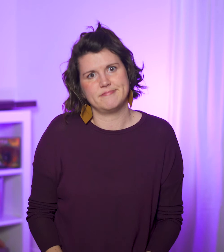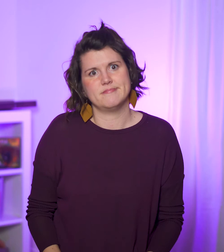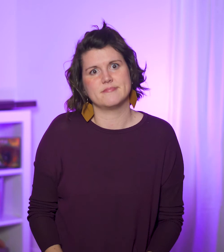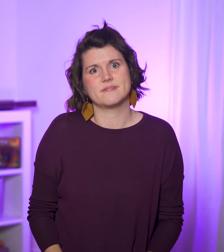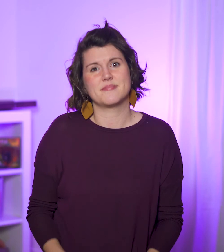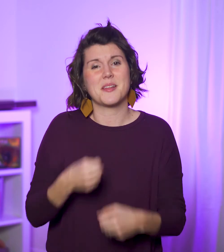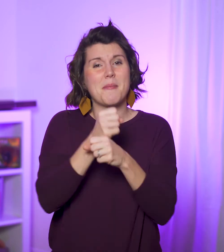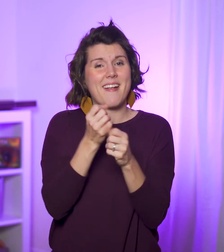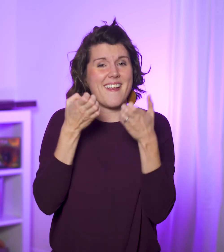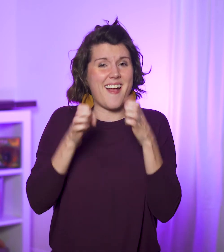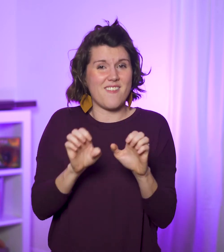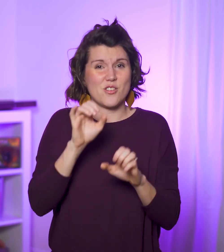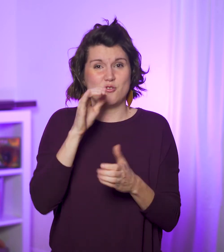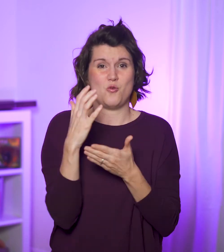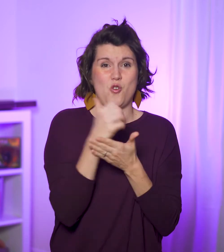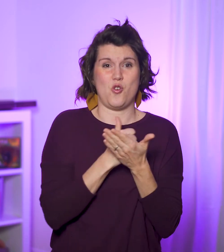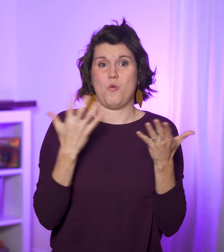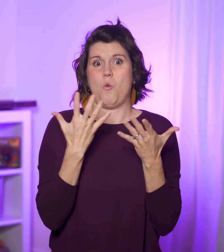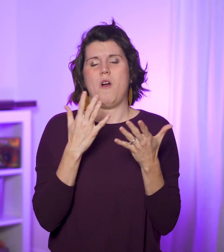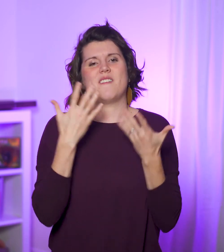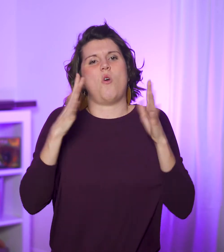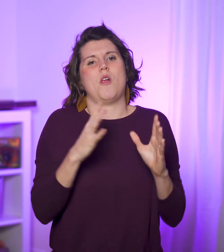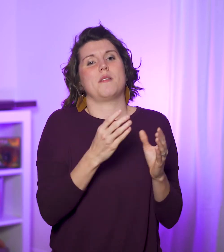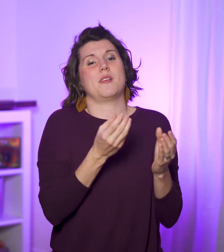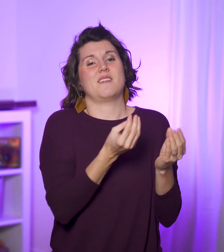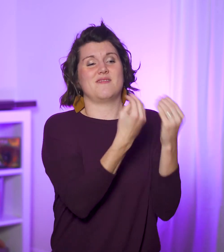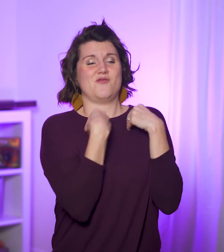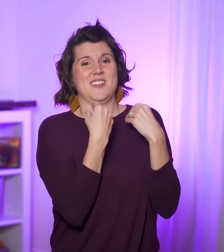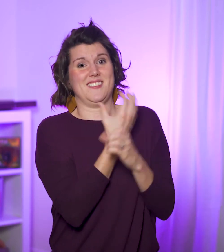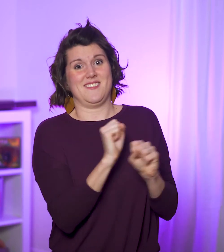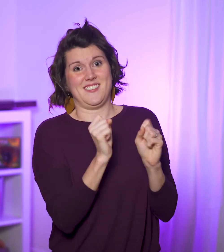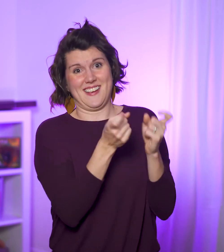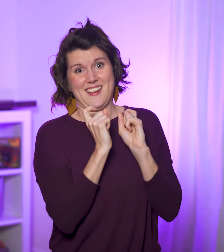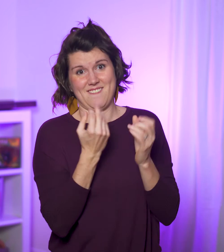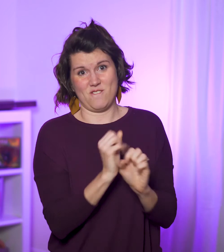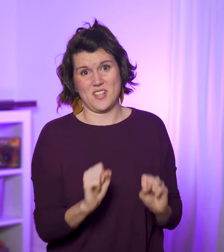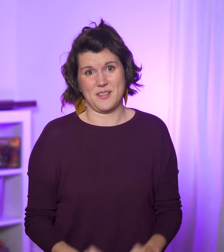making an effort to earn what has been freely given.